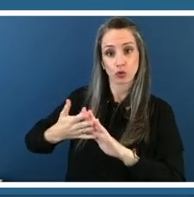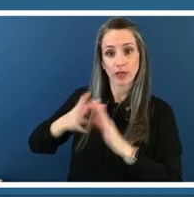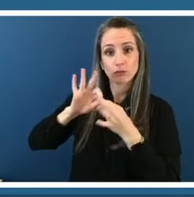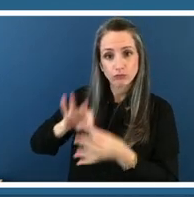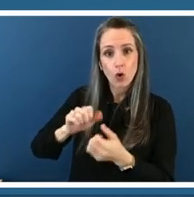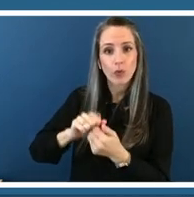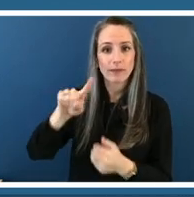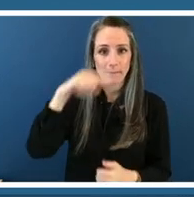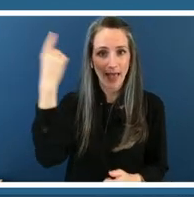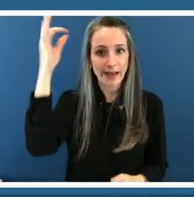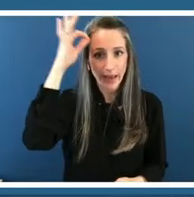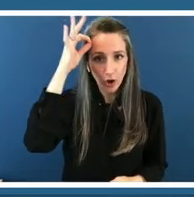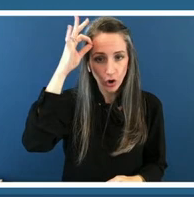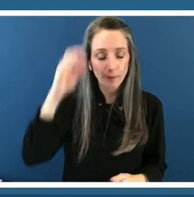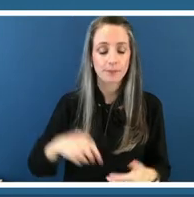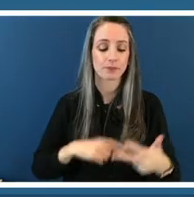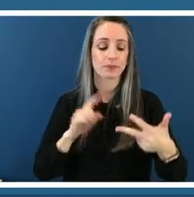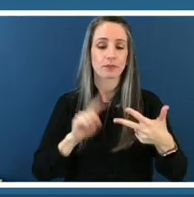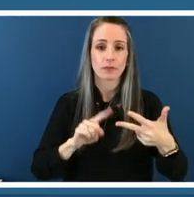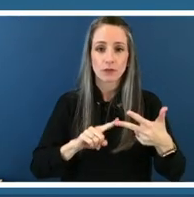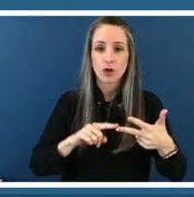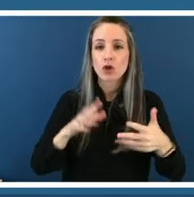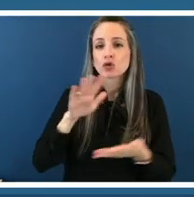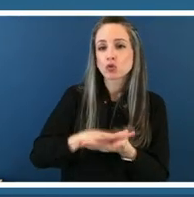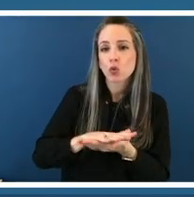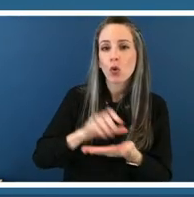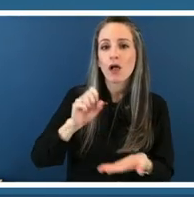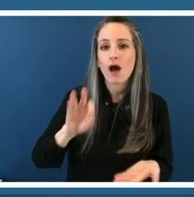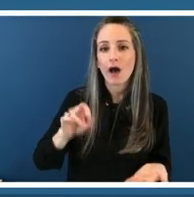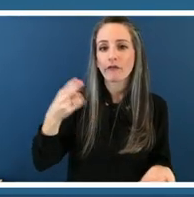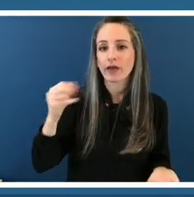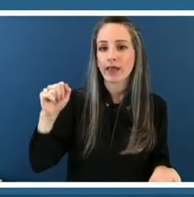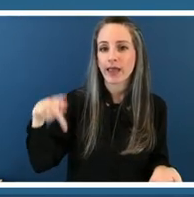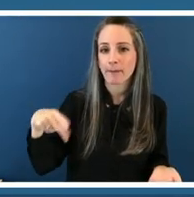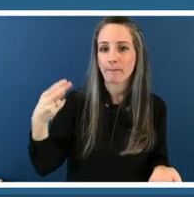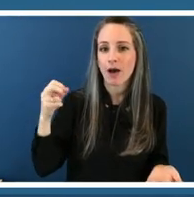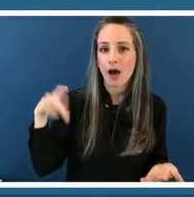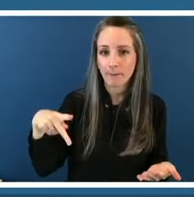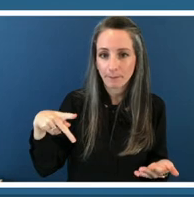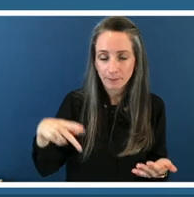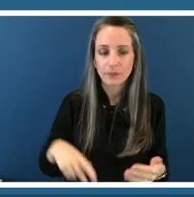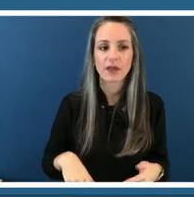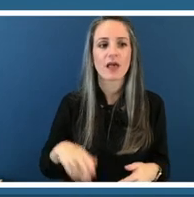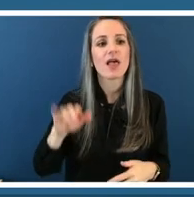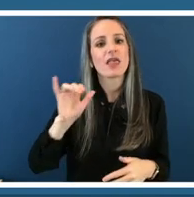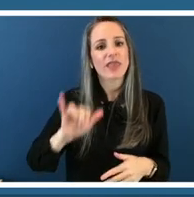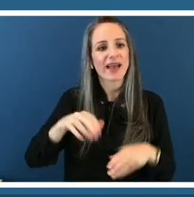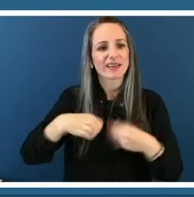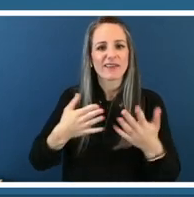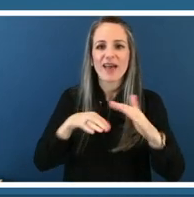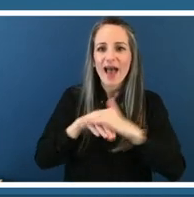of hip-hop and this particular program gave a lot of access to students who were